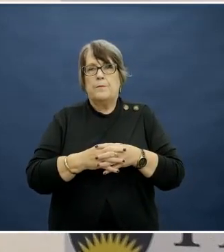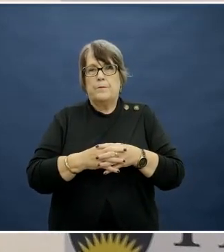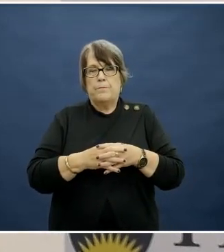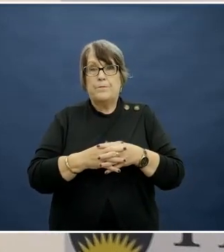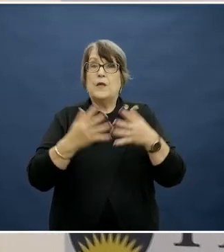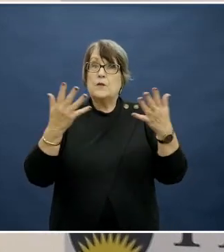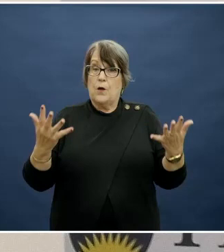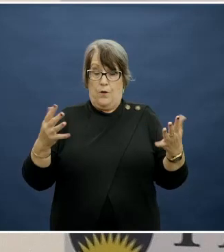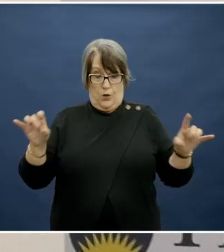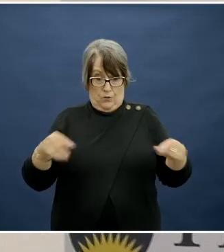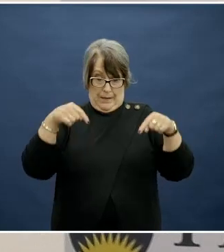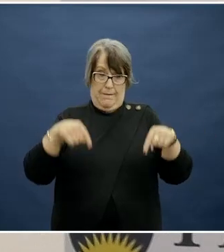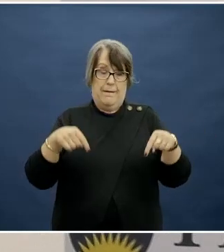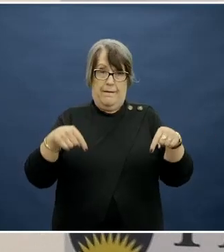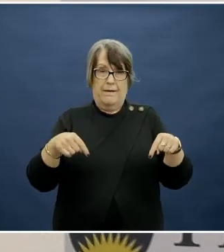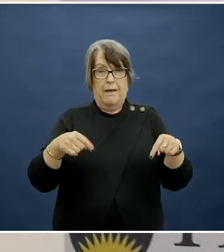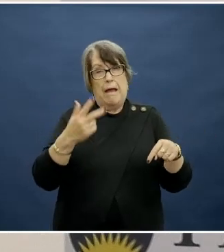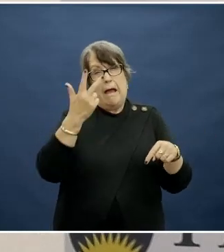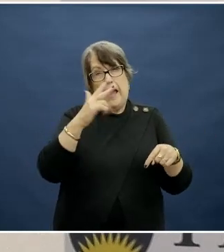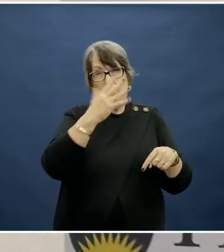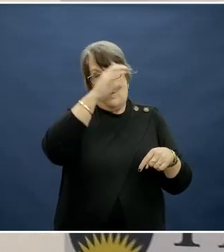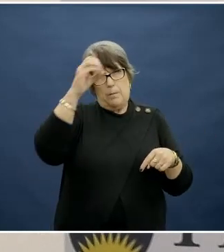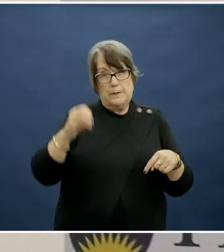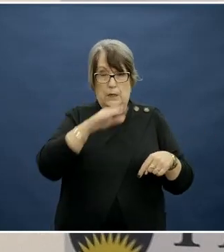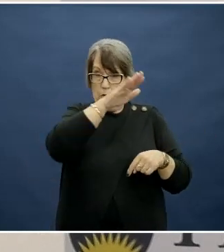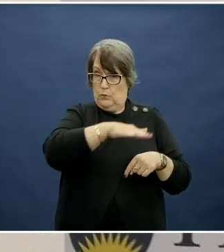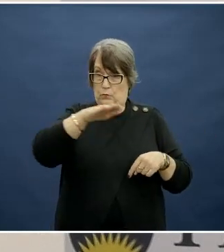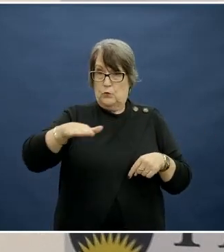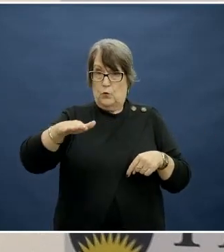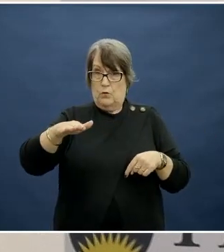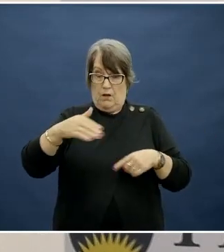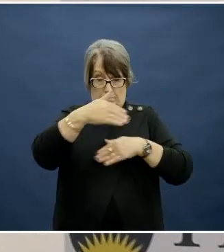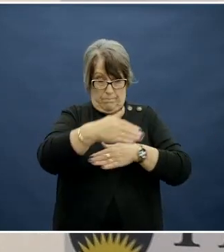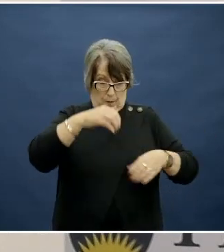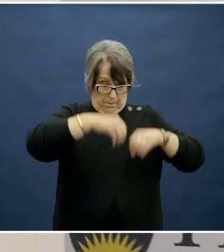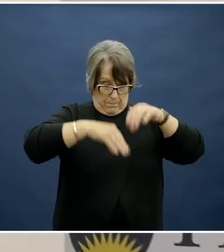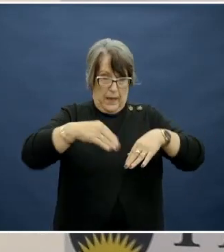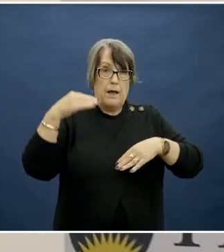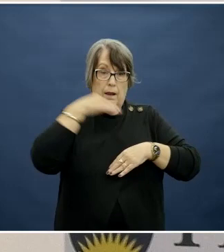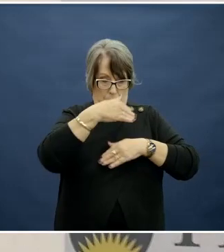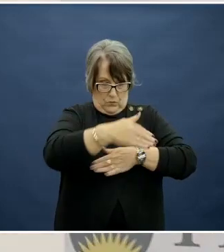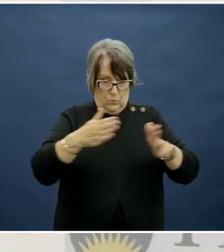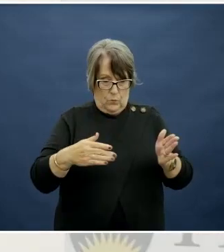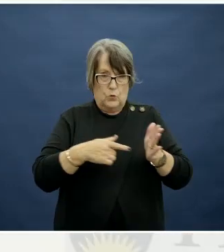So in Australia, about 85% of children bring a packed lunch or a lunch box to school, prepared